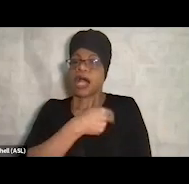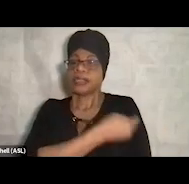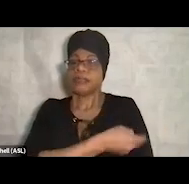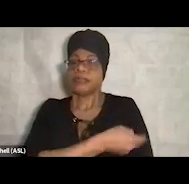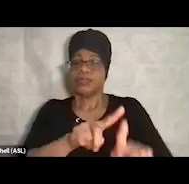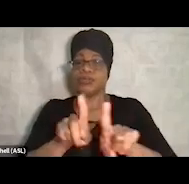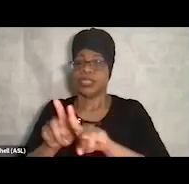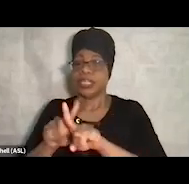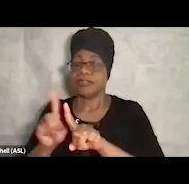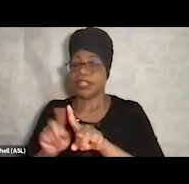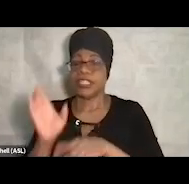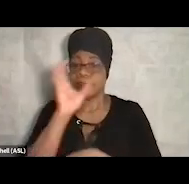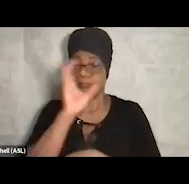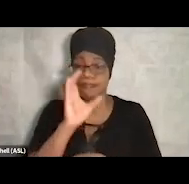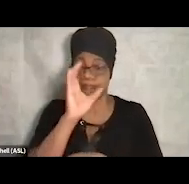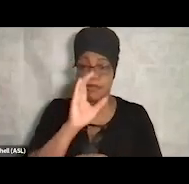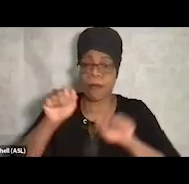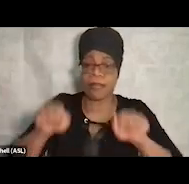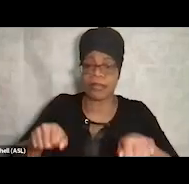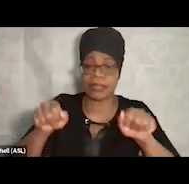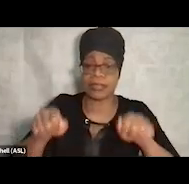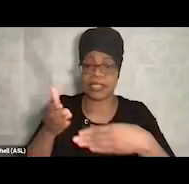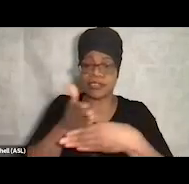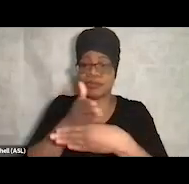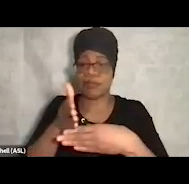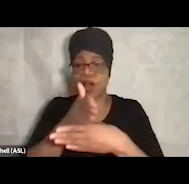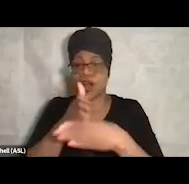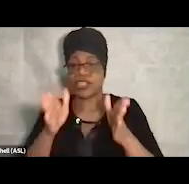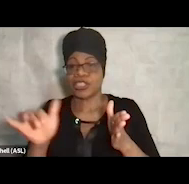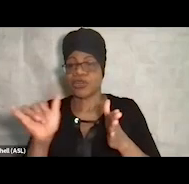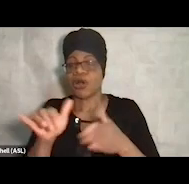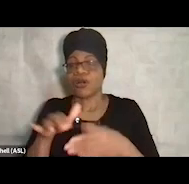and the local FQHC community health centers.